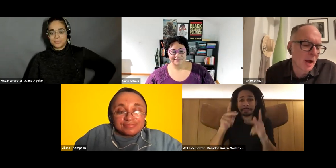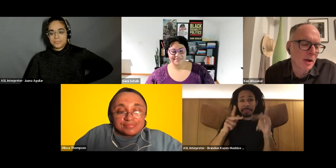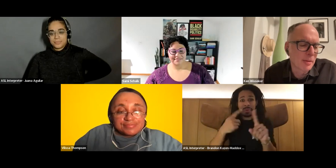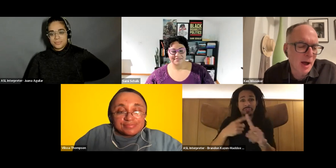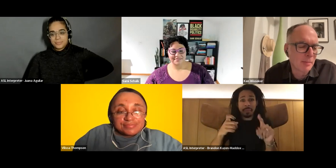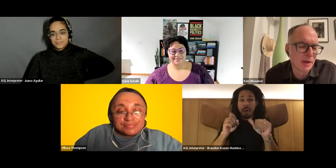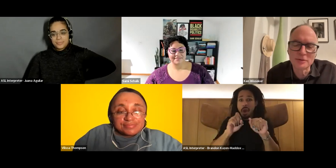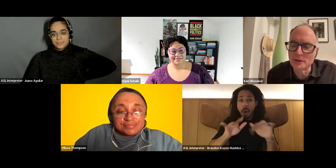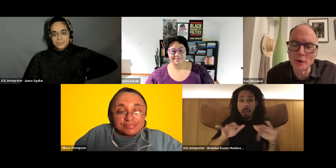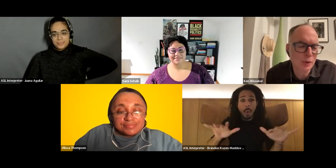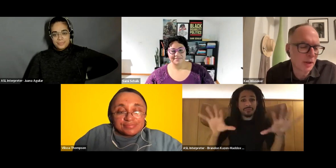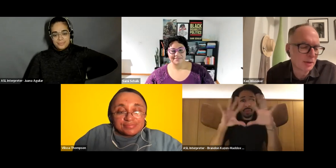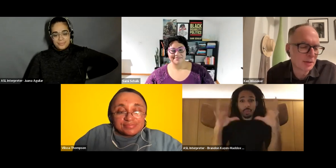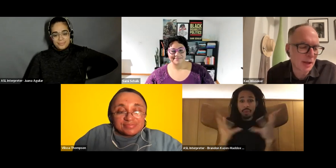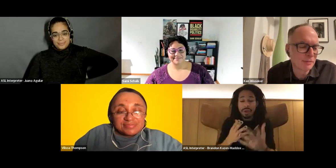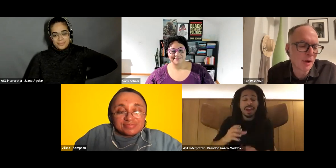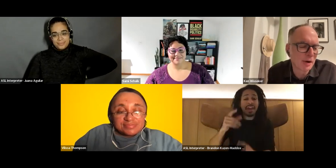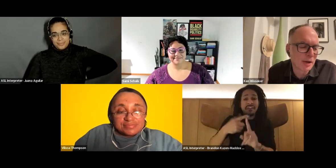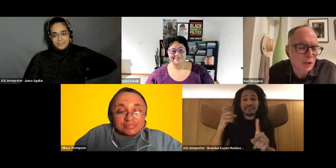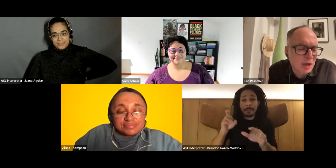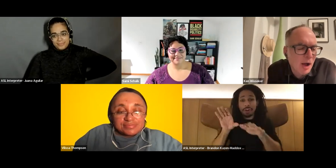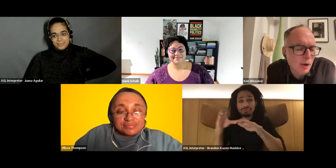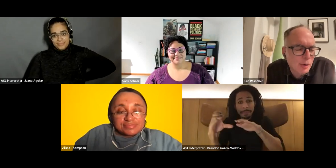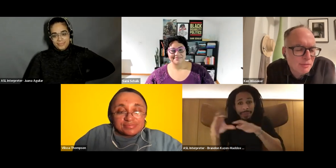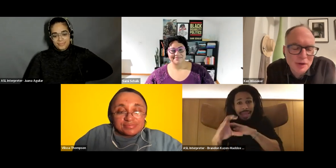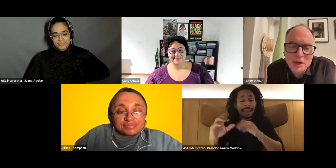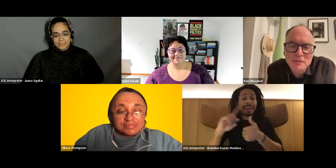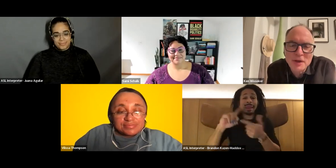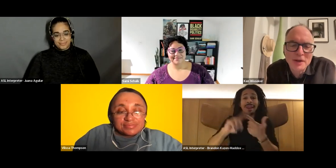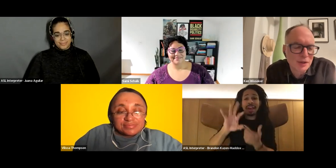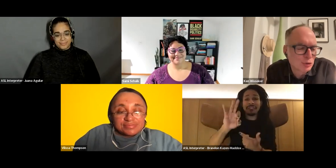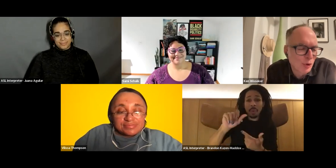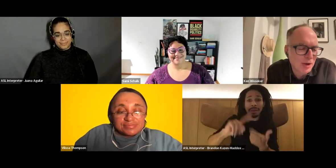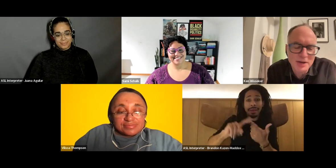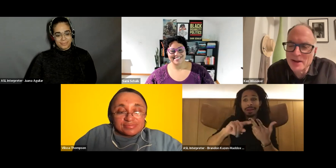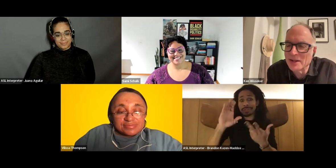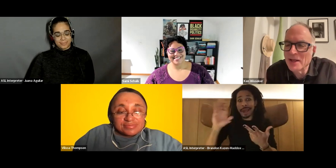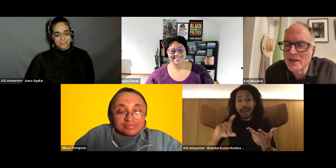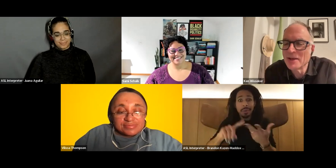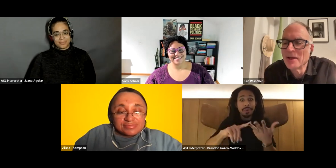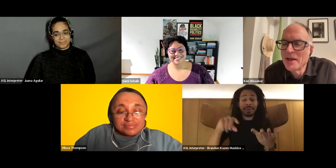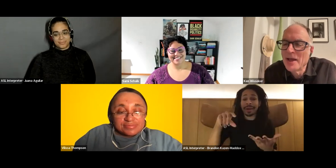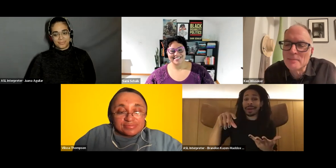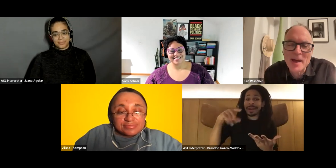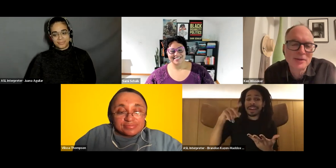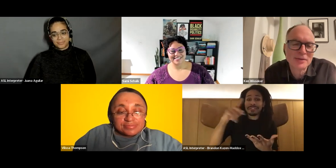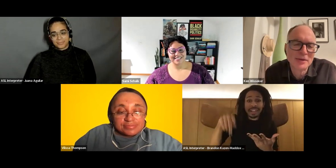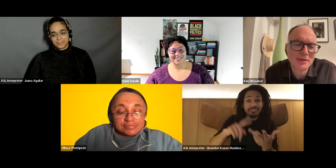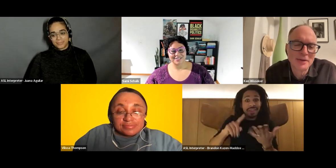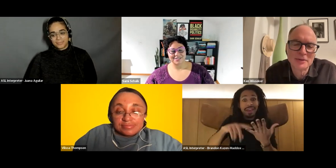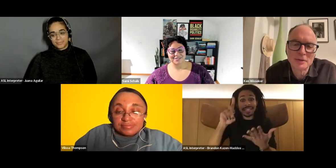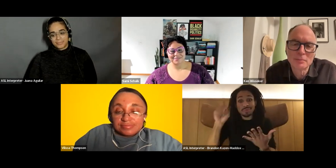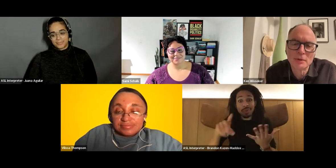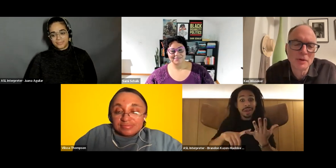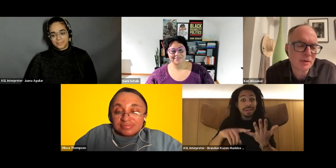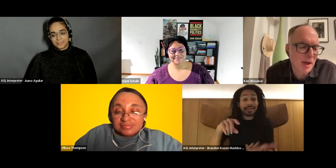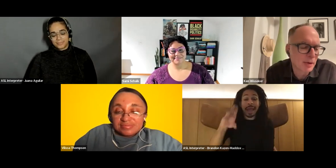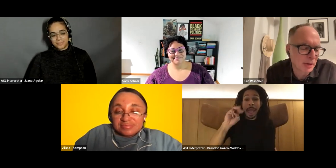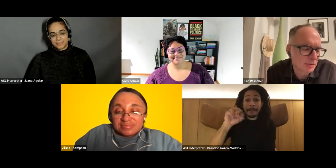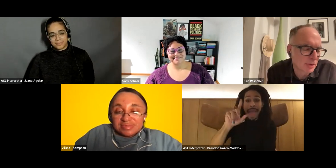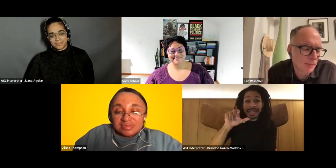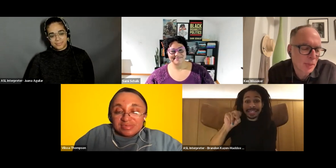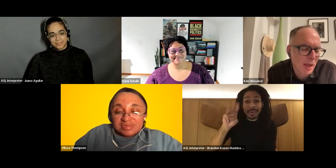Ken Wissoker: the Bahamas and Oakland, and Florida and Chicago, and Philadelphia and Detroit and La and Madison. It's just been really fabulous. So